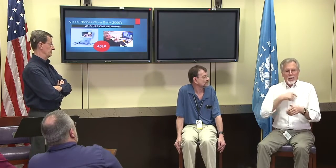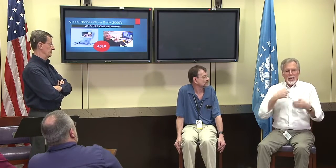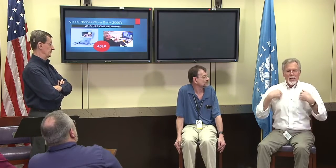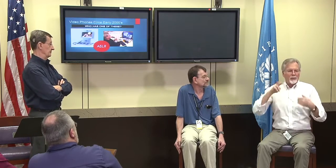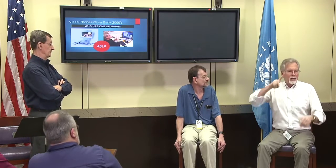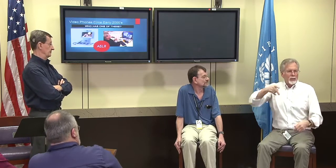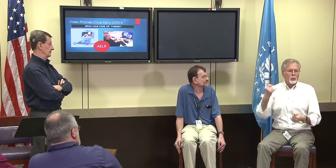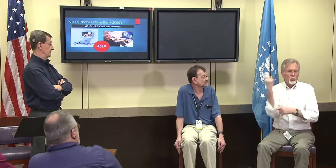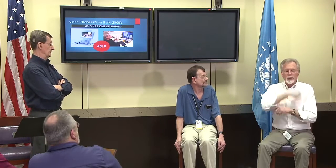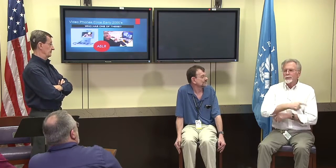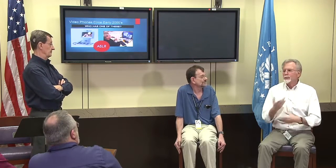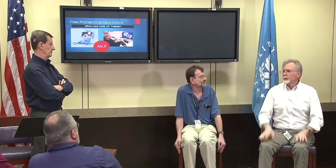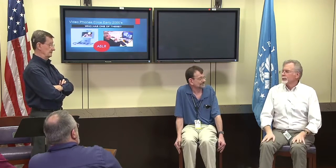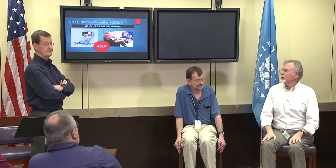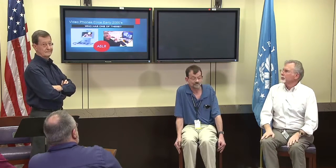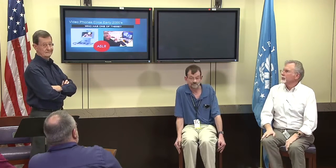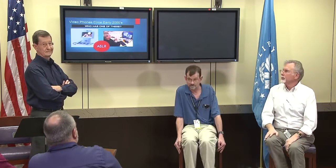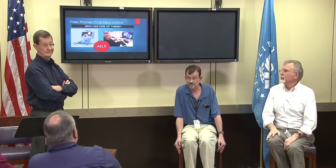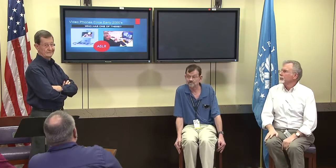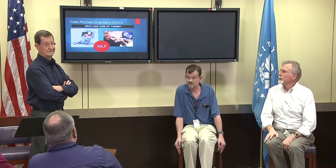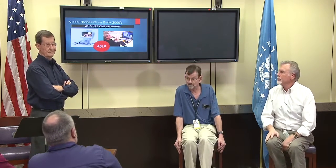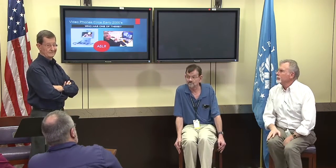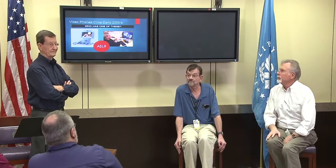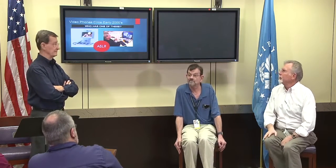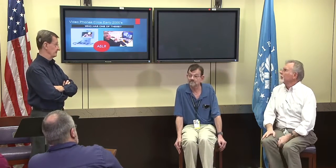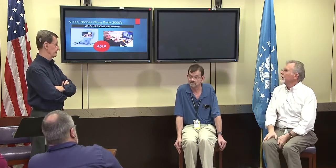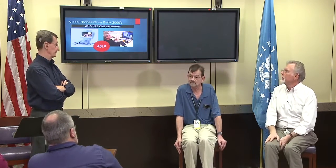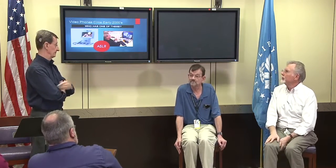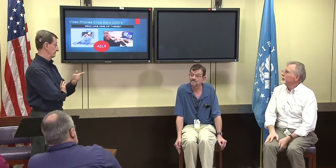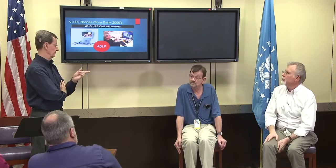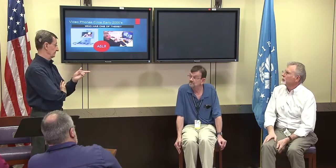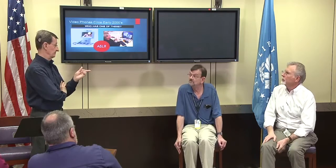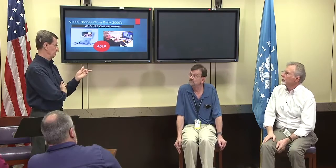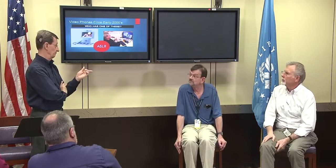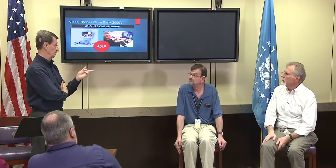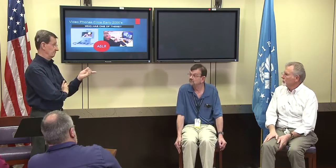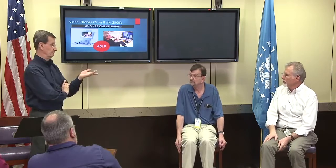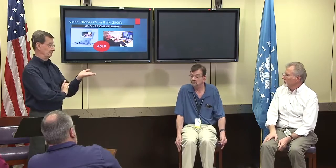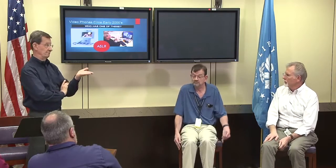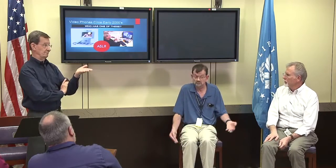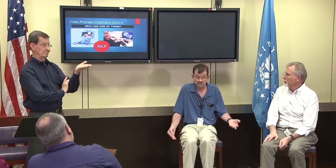and so we're very lucky that we have the videophones nowadays and we're very happy for it.